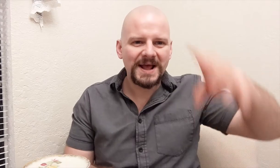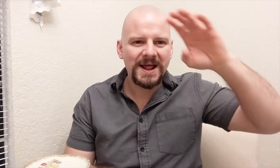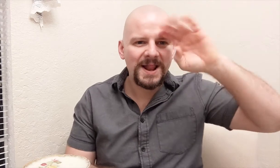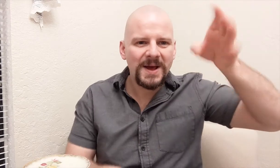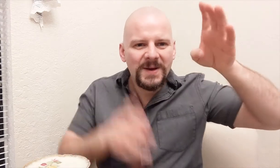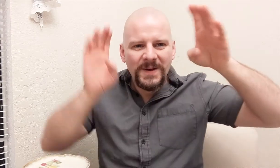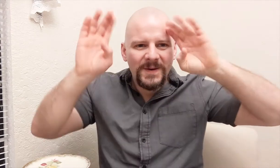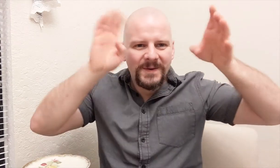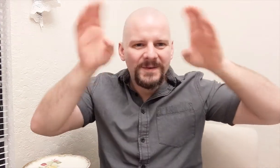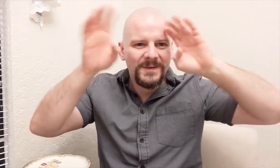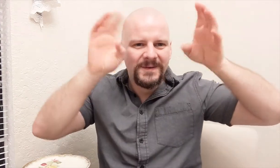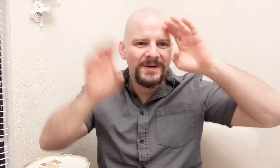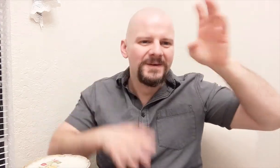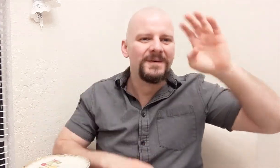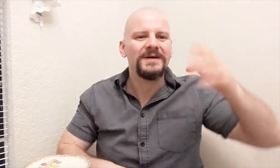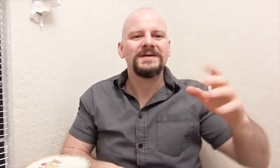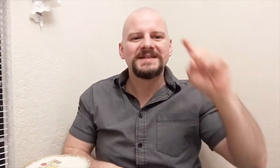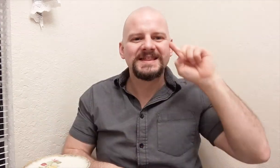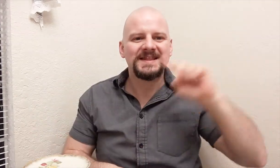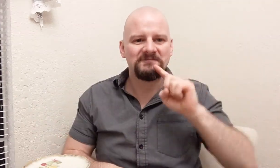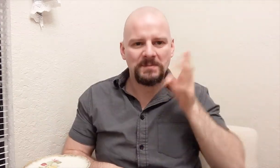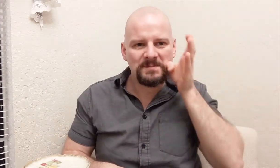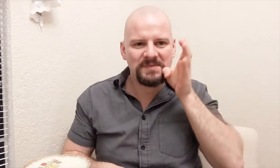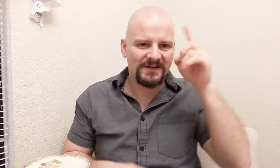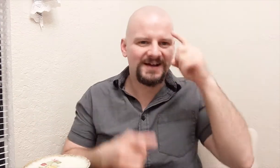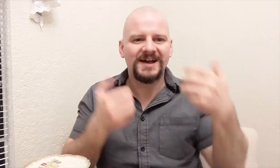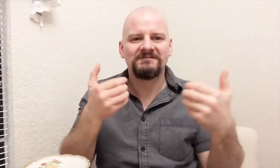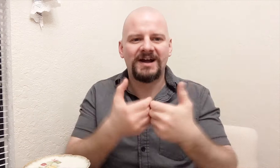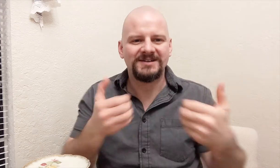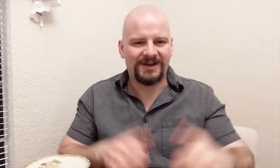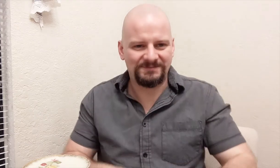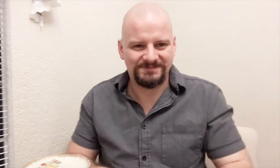Hello Deaf Beer Aficionado.